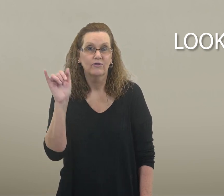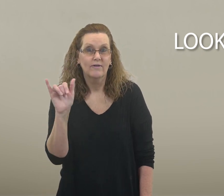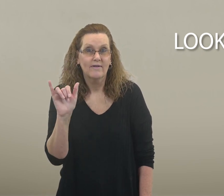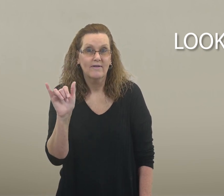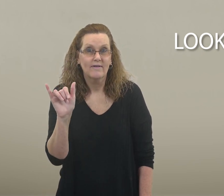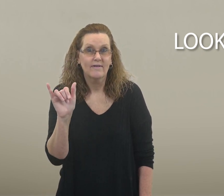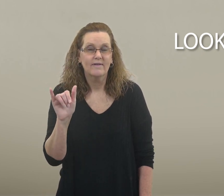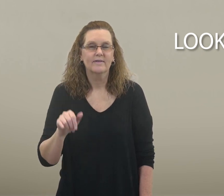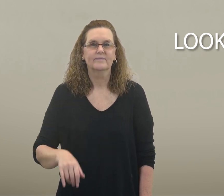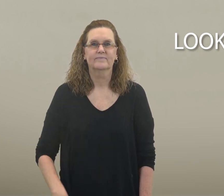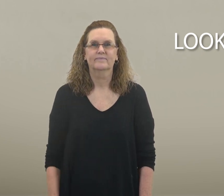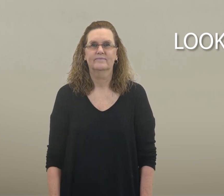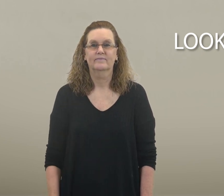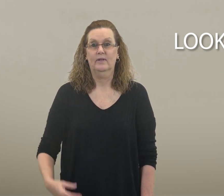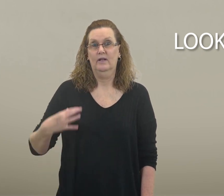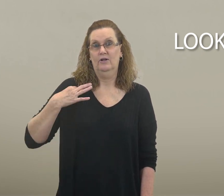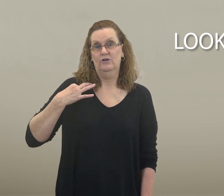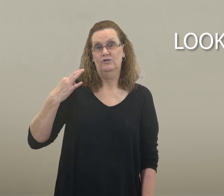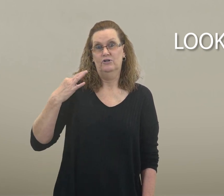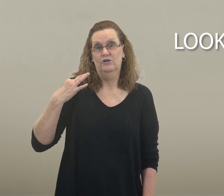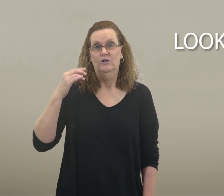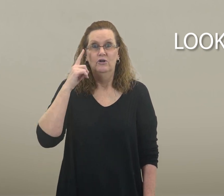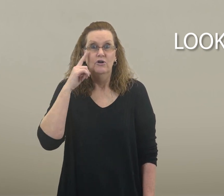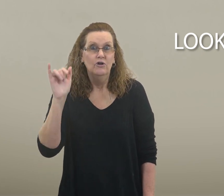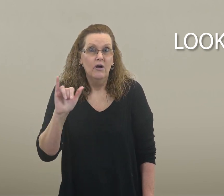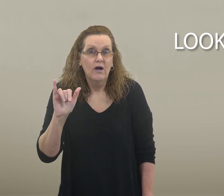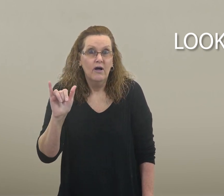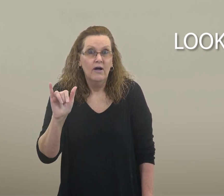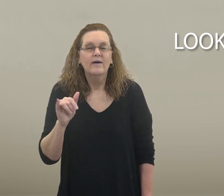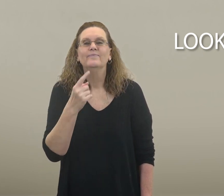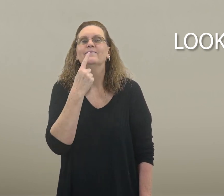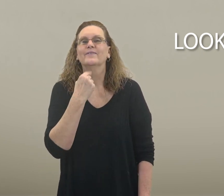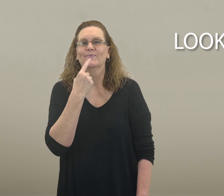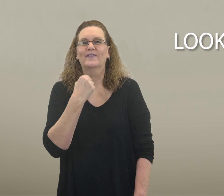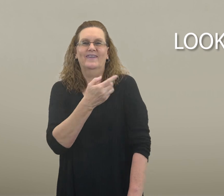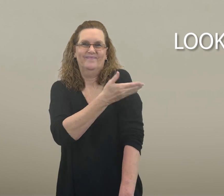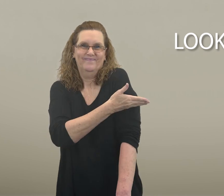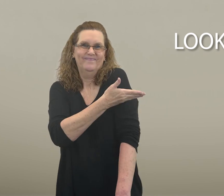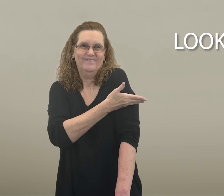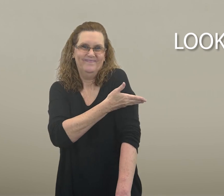look-like The shirt looks like a red short sleeve.